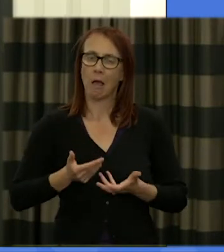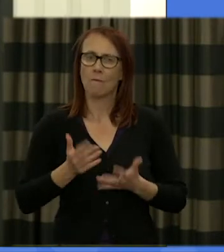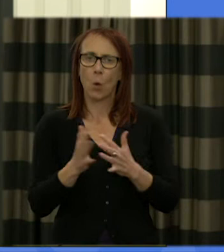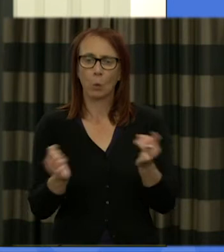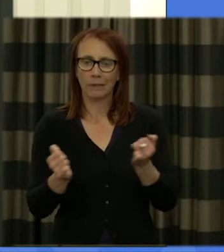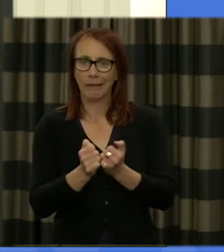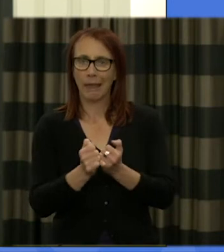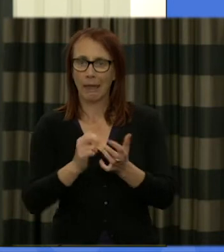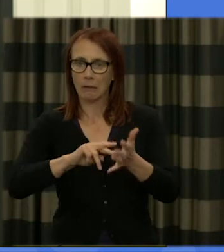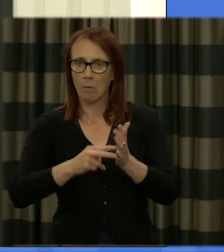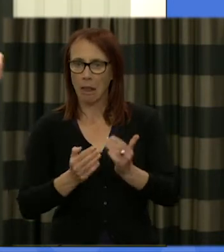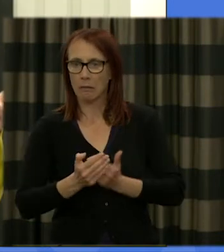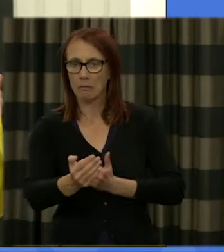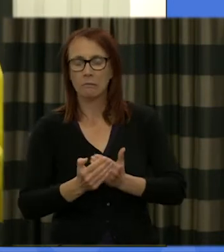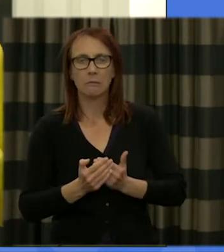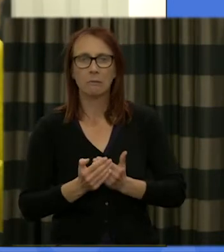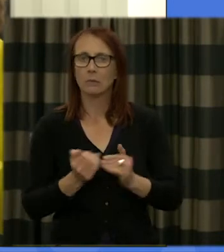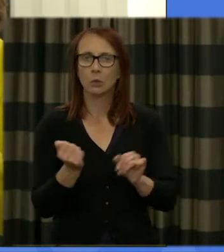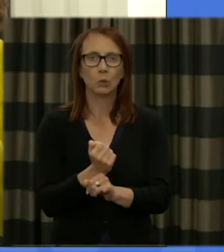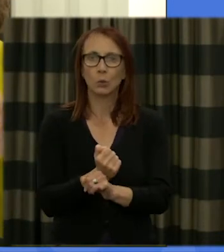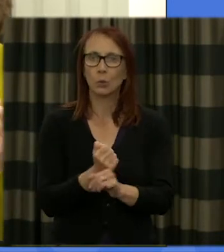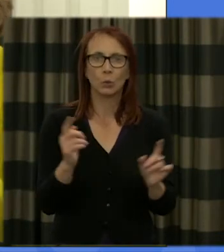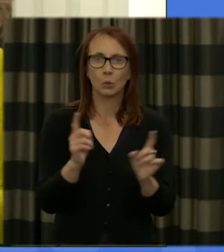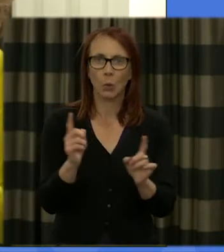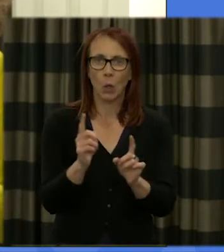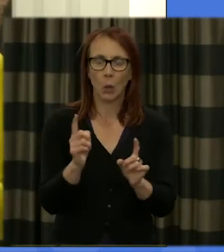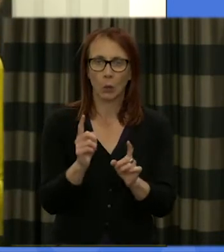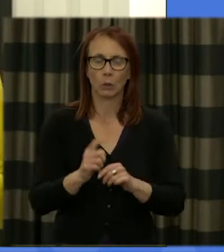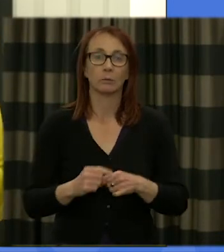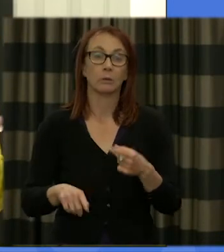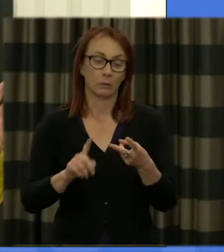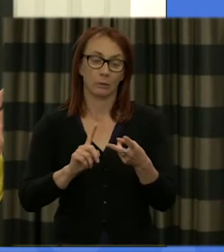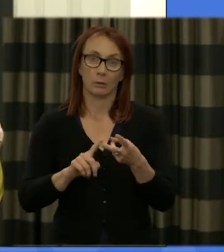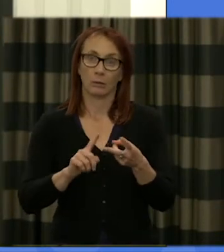the weekend and what you'll be doing and also to introduce a couple of the people